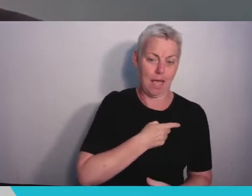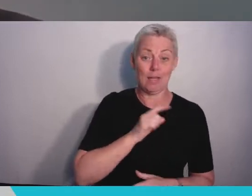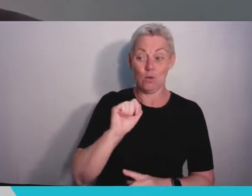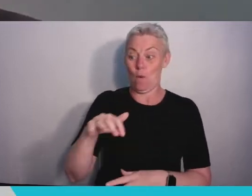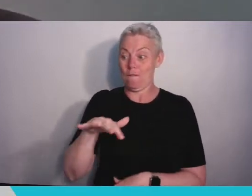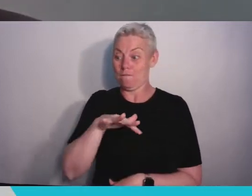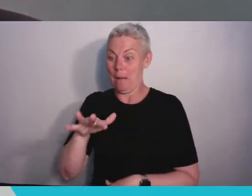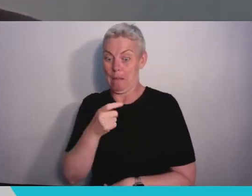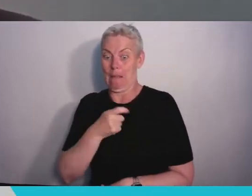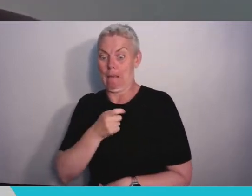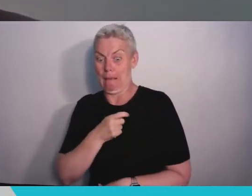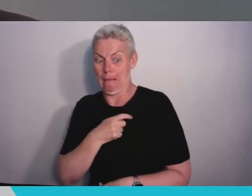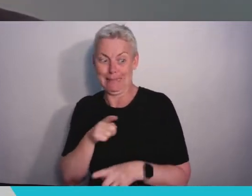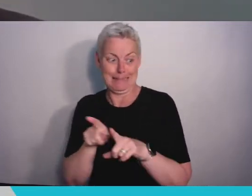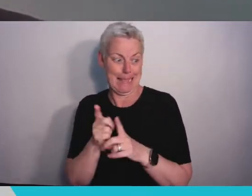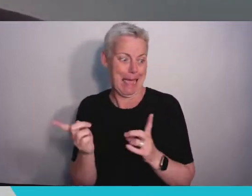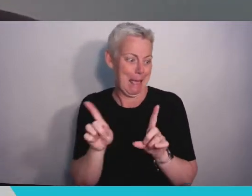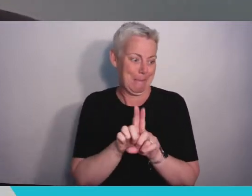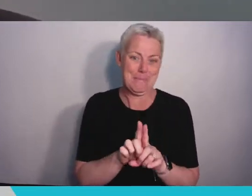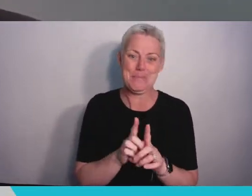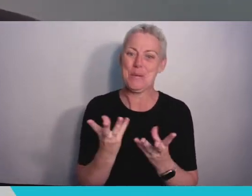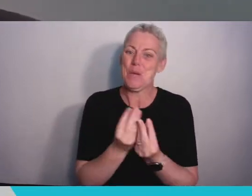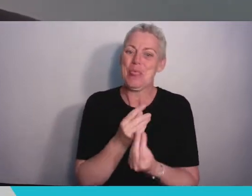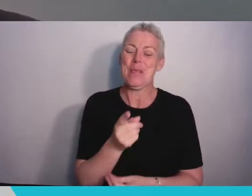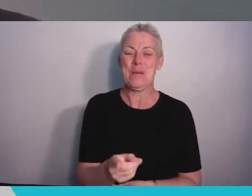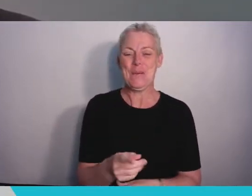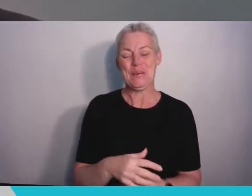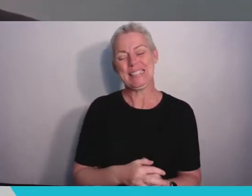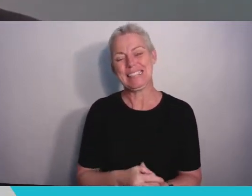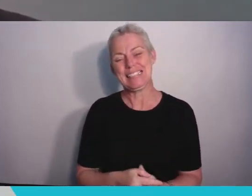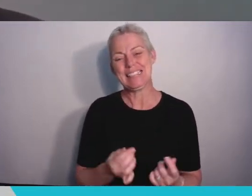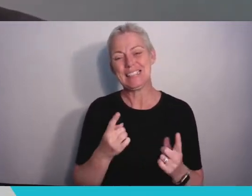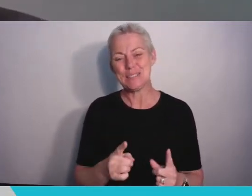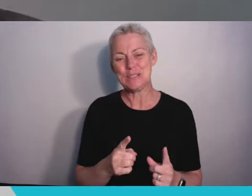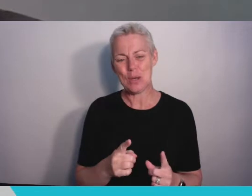success with you. So again I'd ask you to take some time whether it's today or over